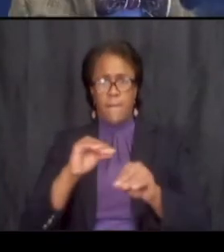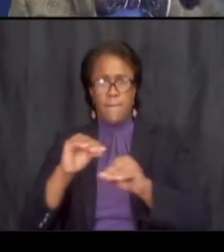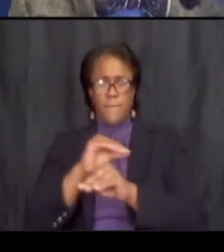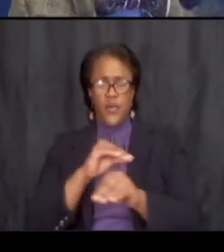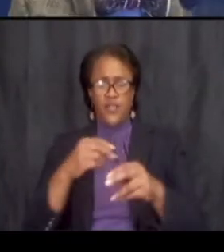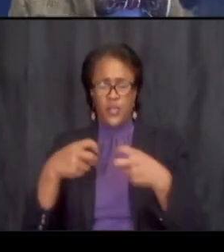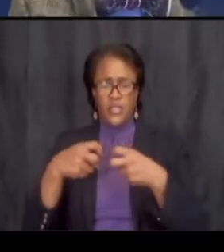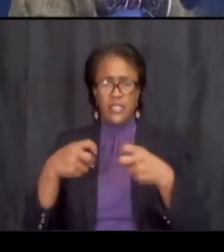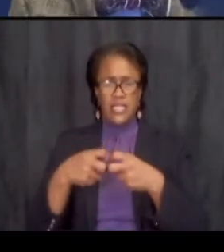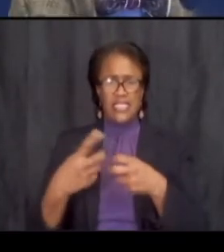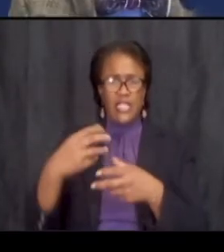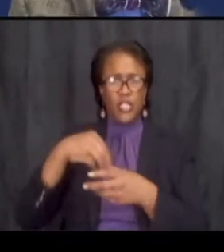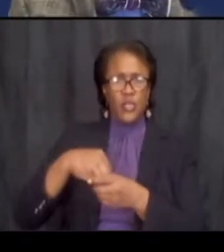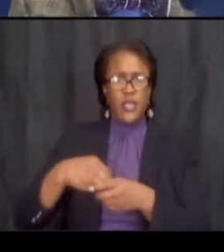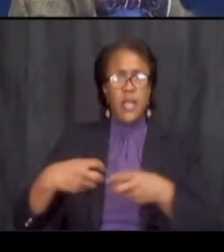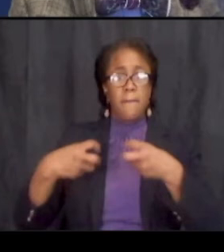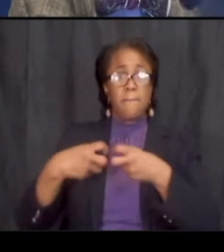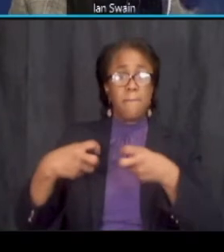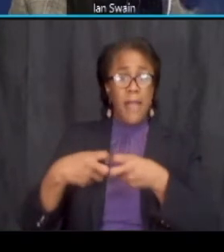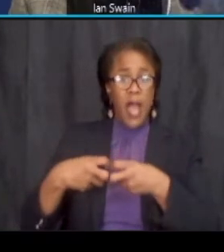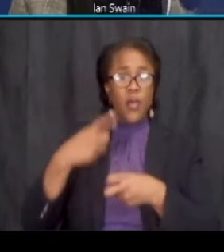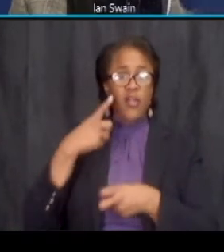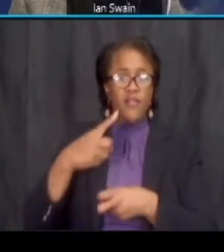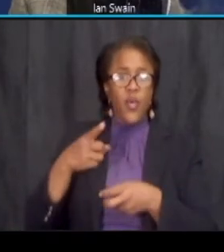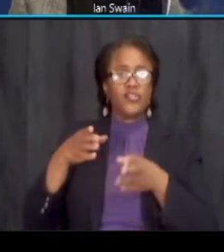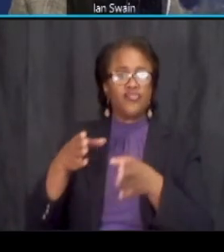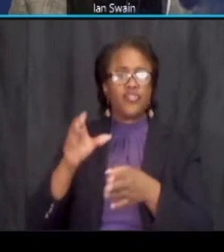of the power supply elements for the streetcar wires and stations